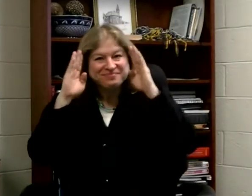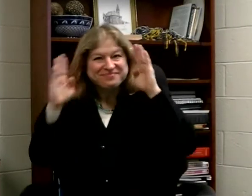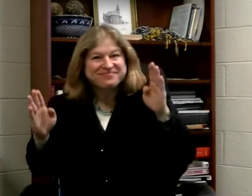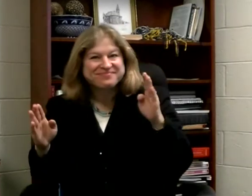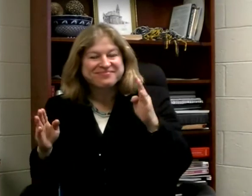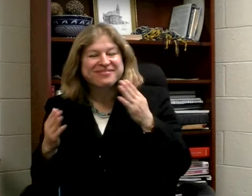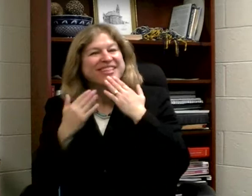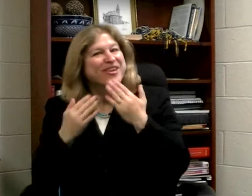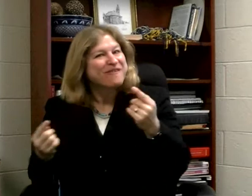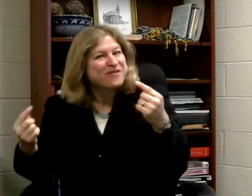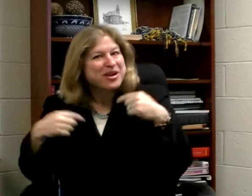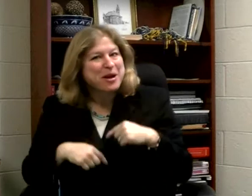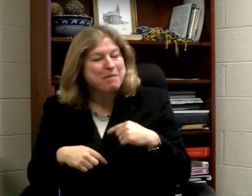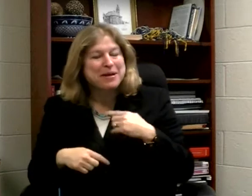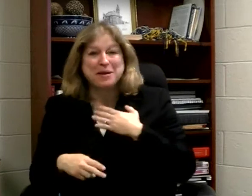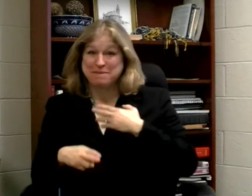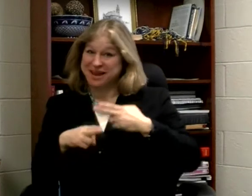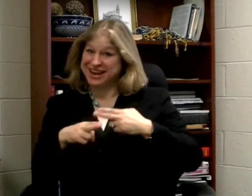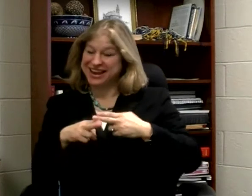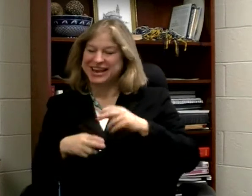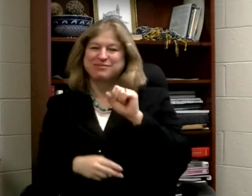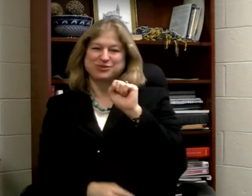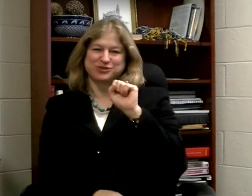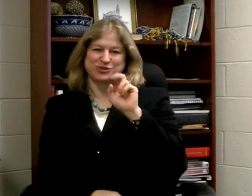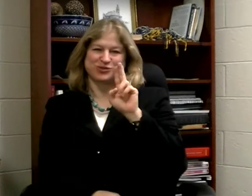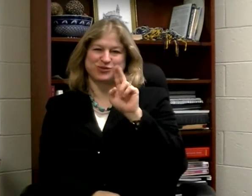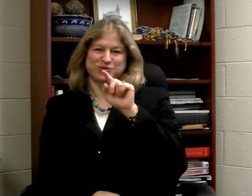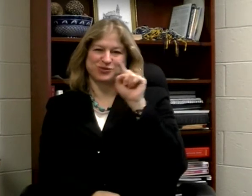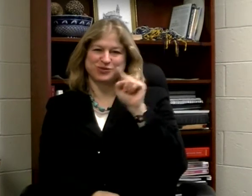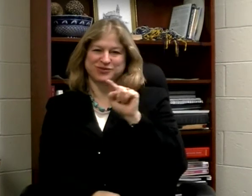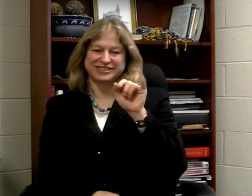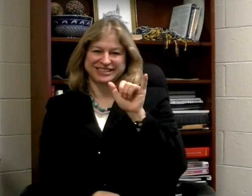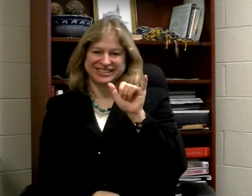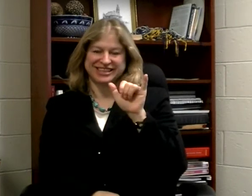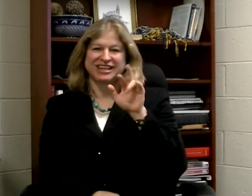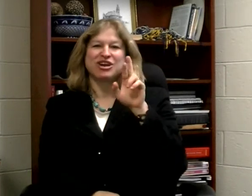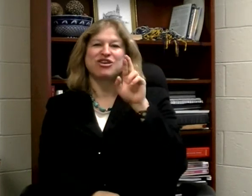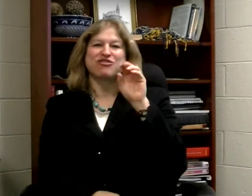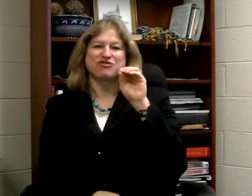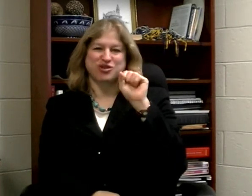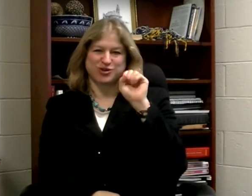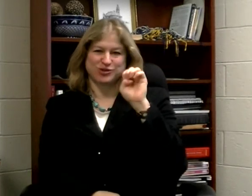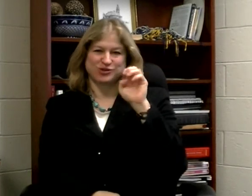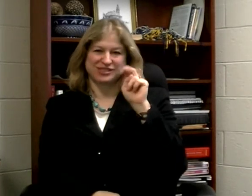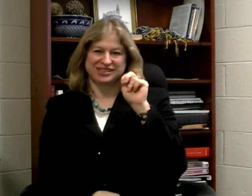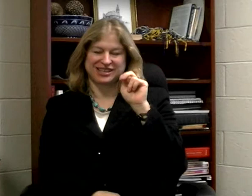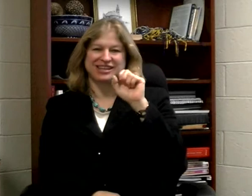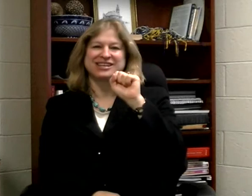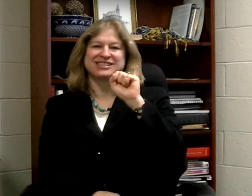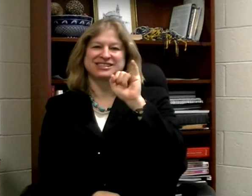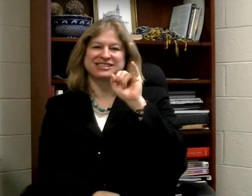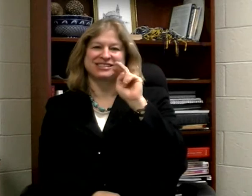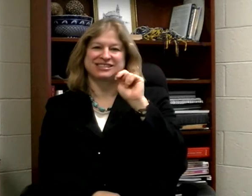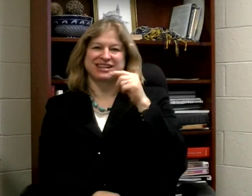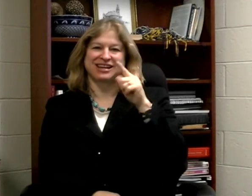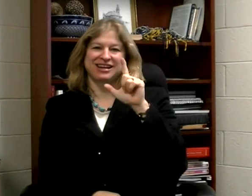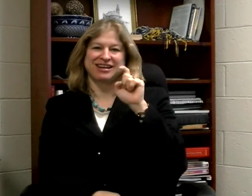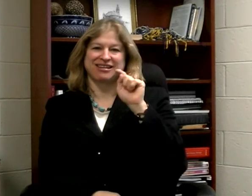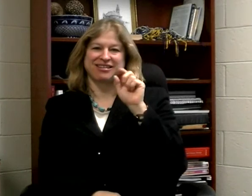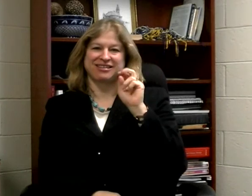Hello, thanks for visiting the ombuds office. My name is Suzy Rosen Singleton.